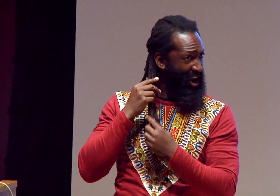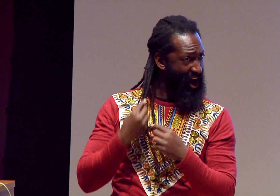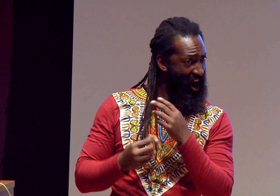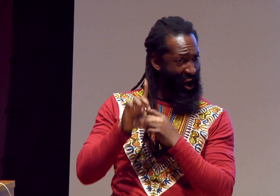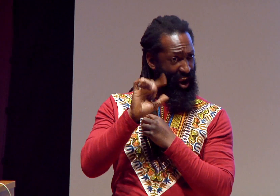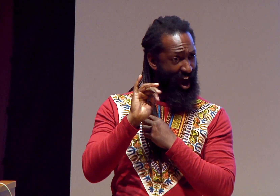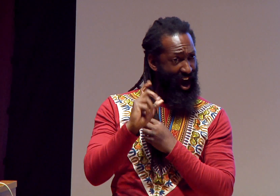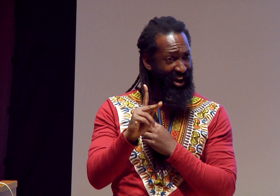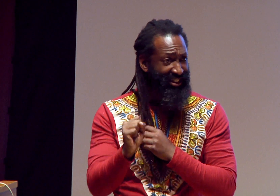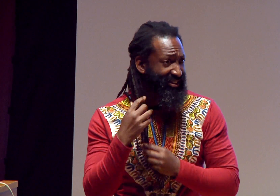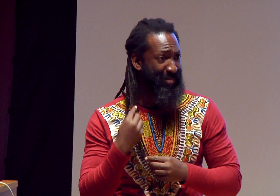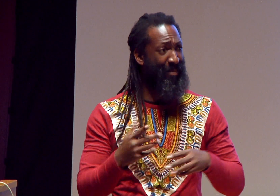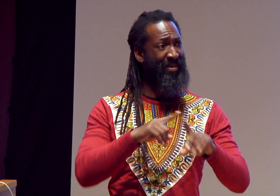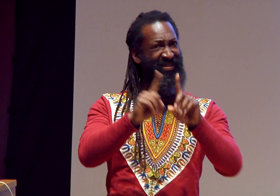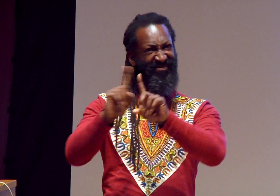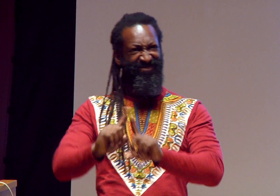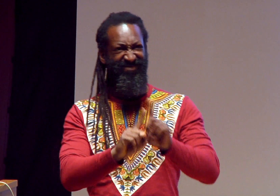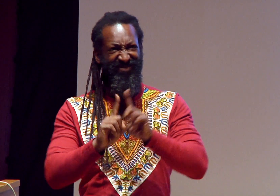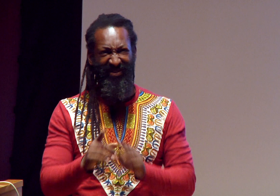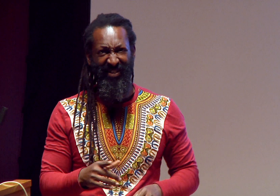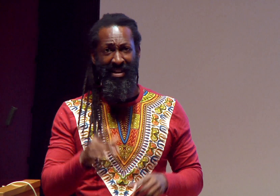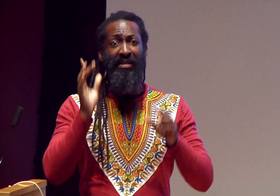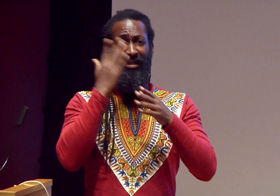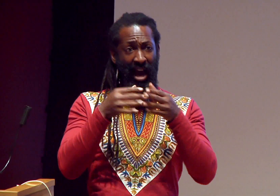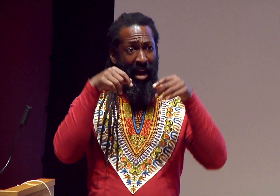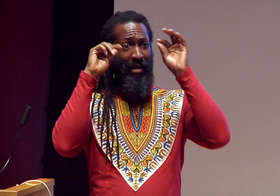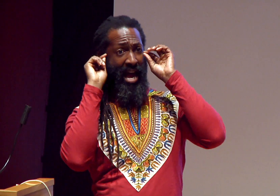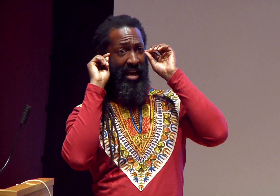Some people have long locs like I do, so we are all different.